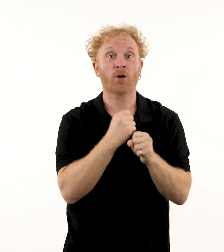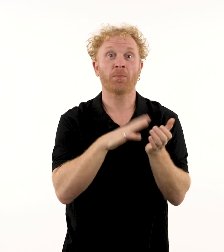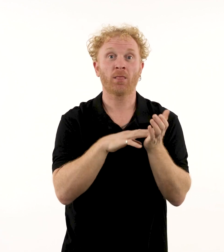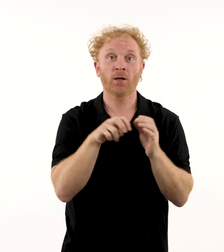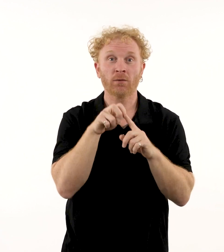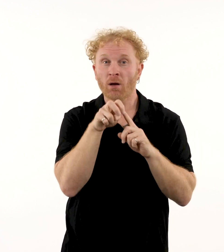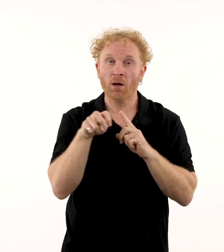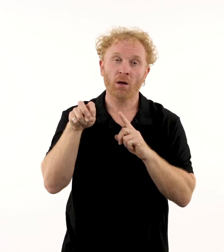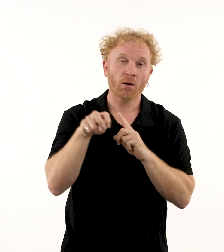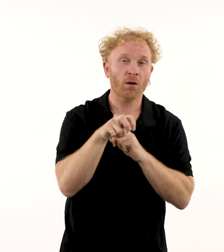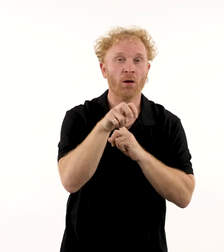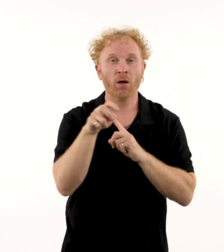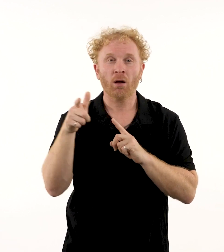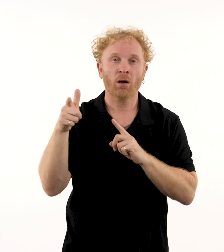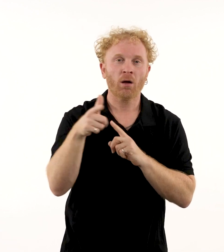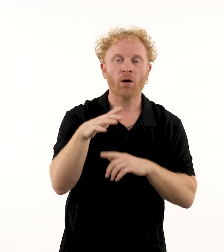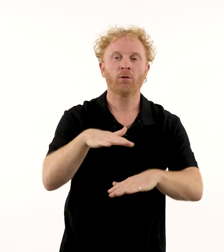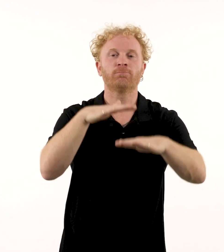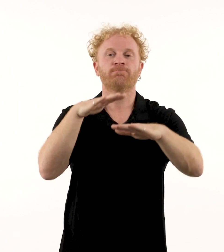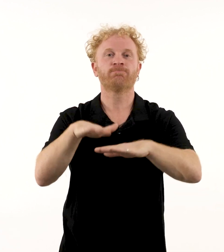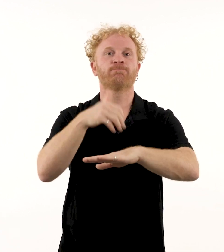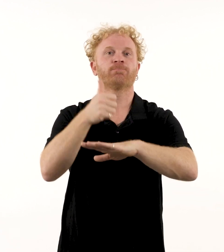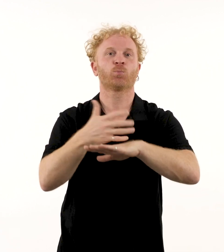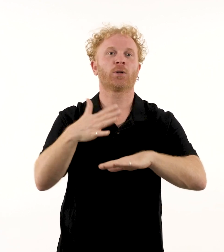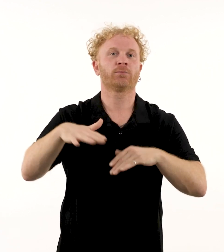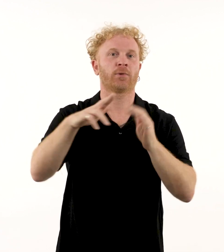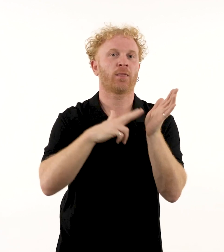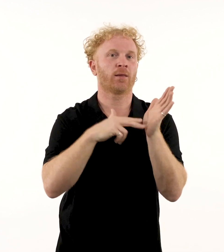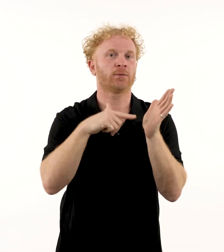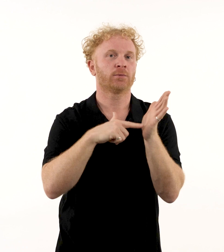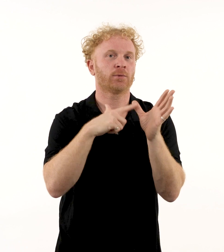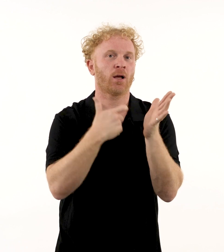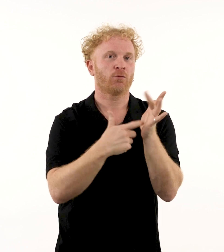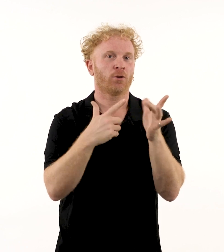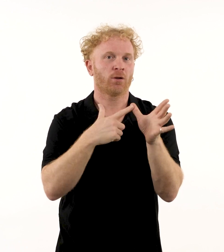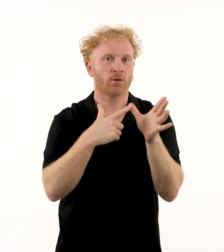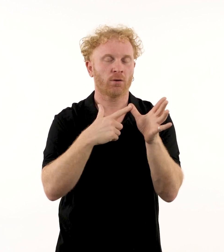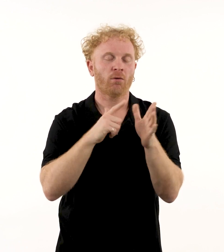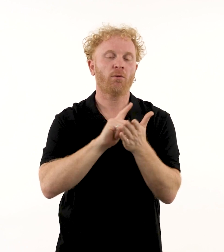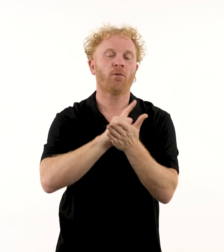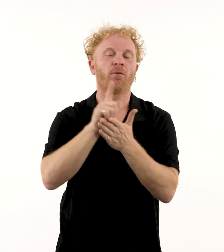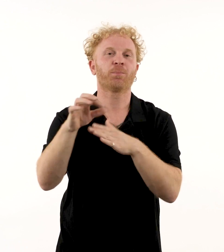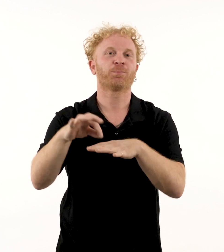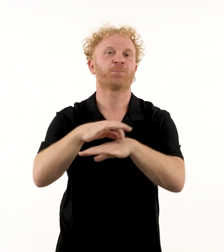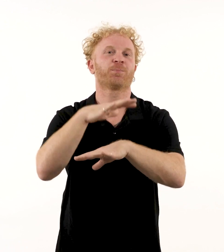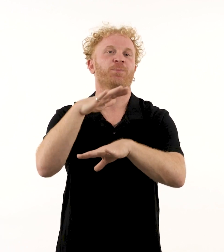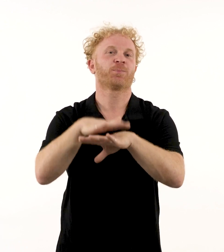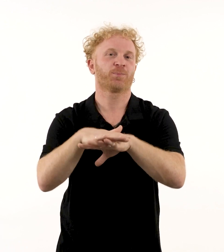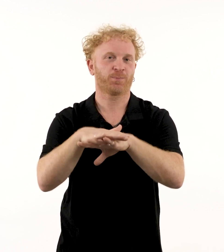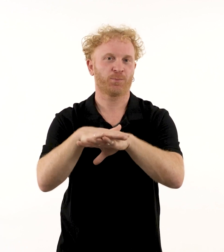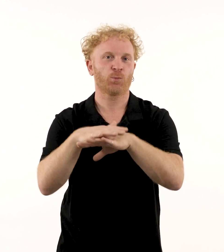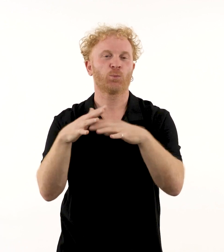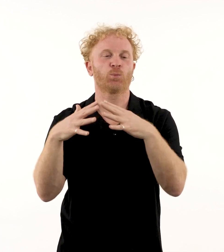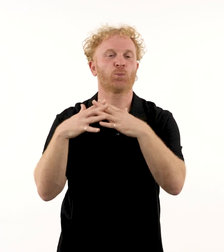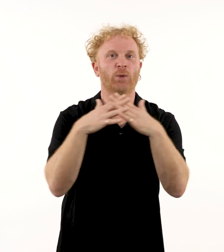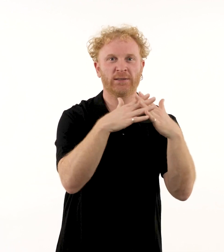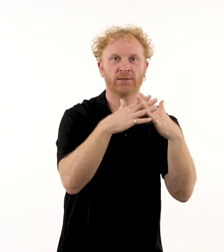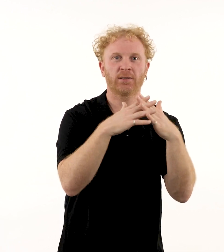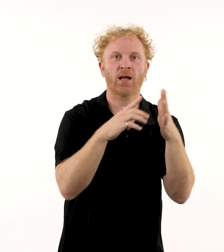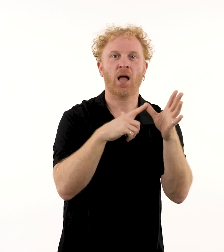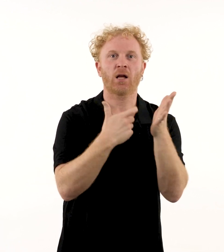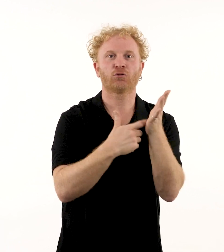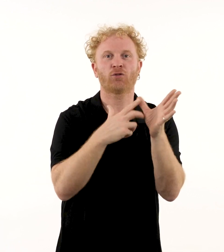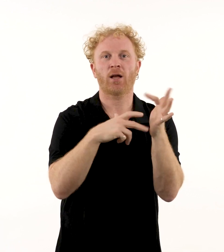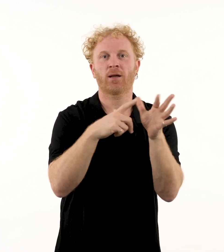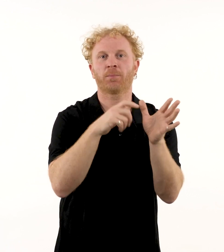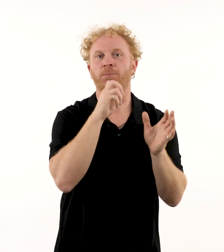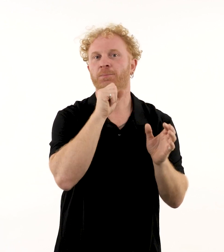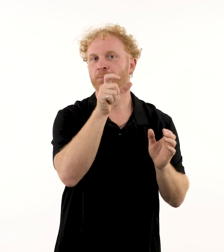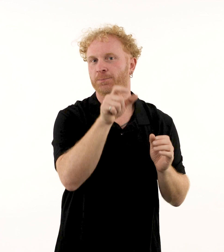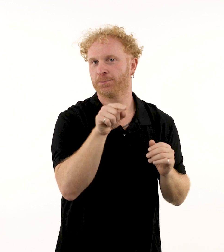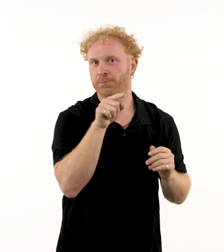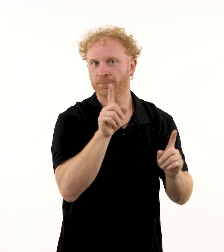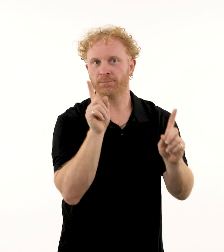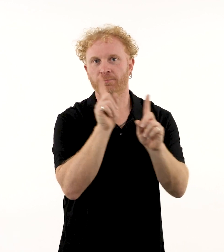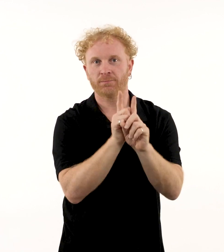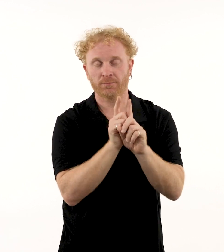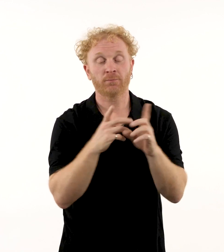Florrie walked a long way, settling in Ntaria, where she eventually married a Western Aranda man.